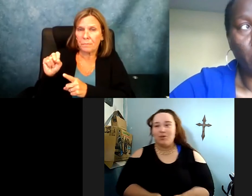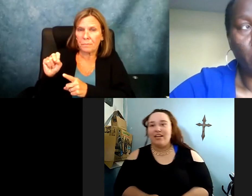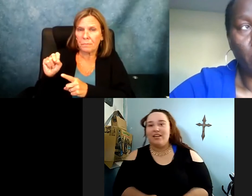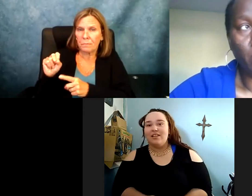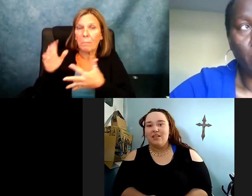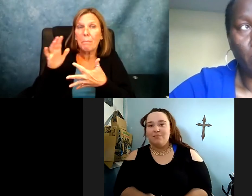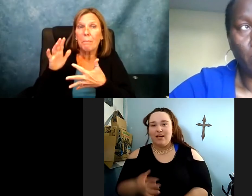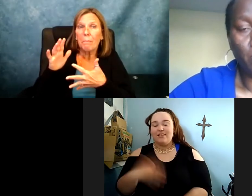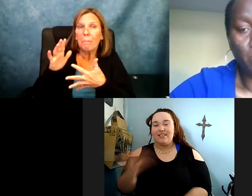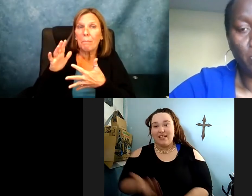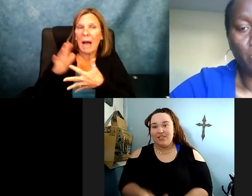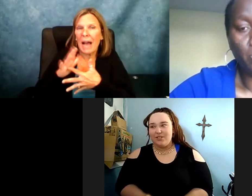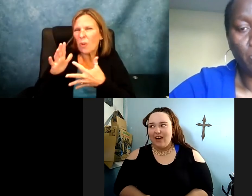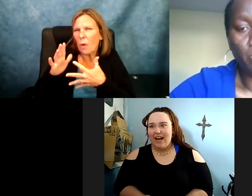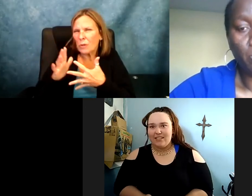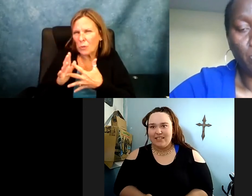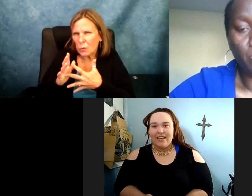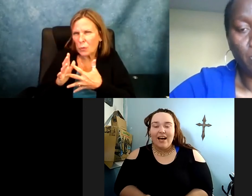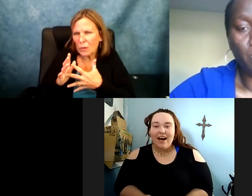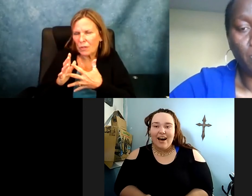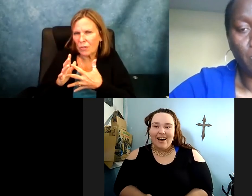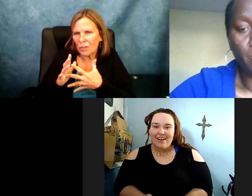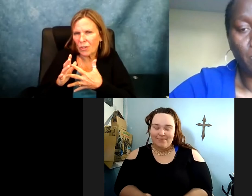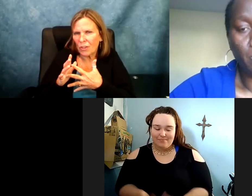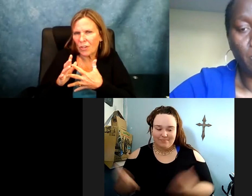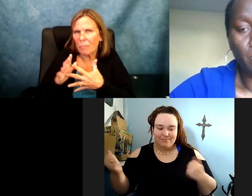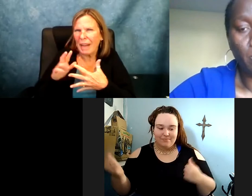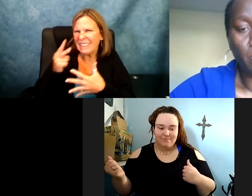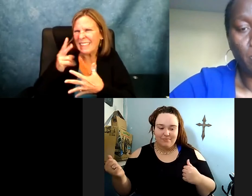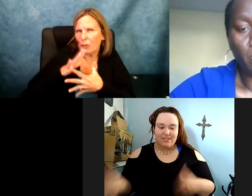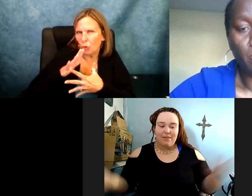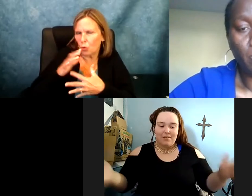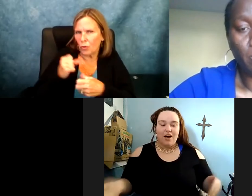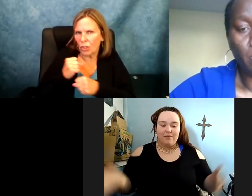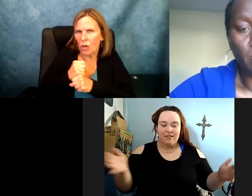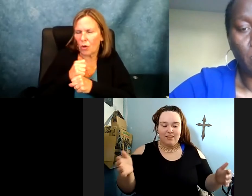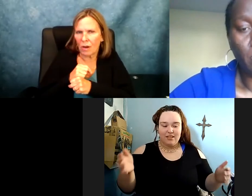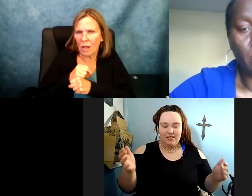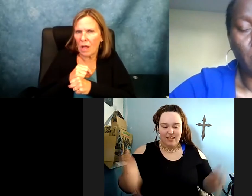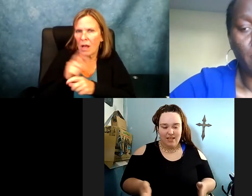was really amazing in high school I was given -- my junior and